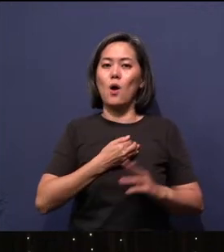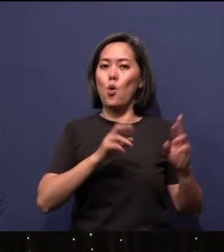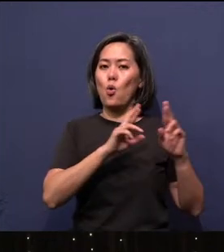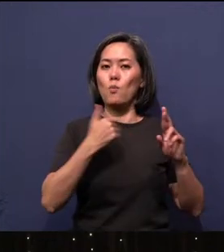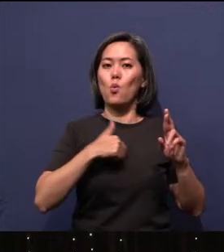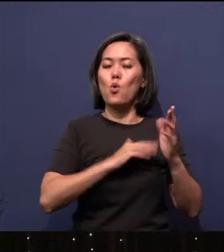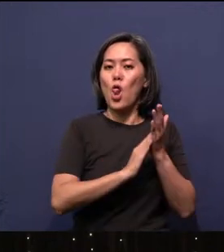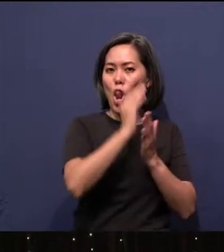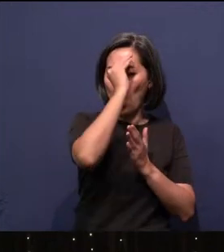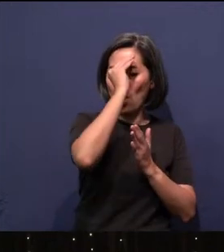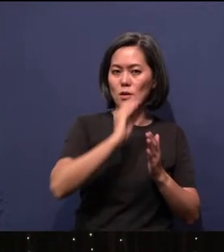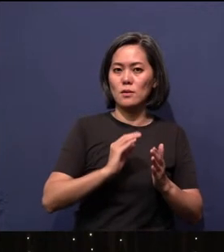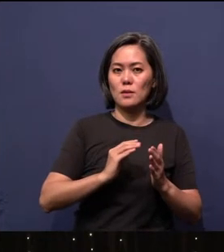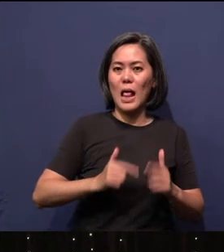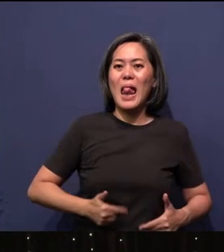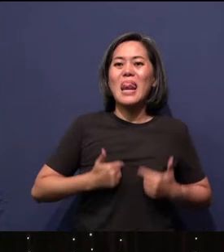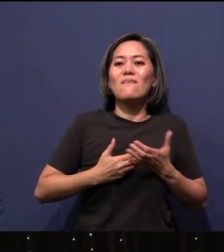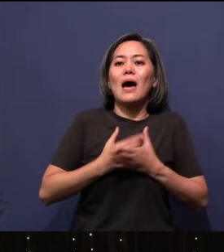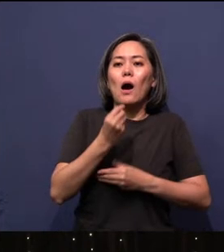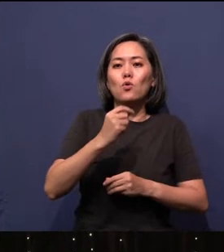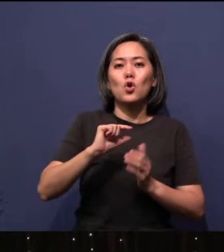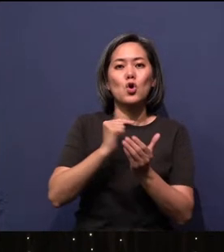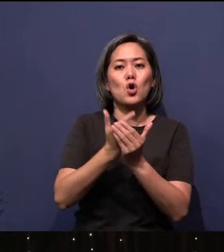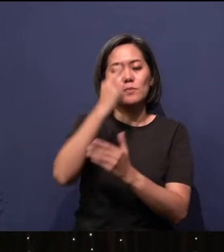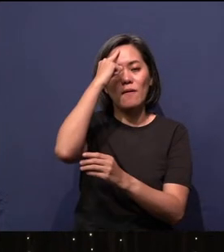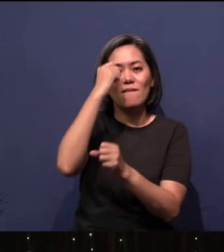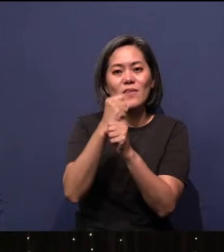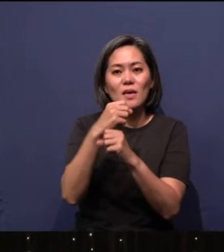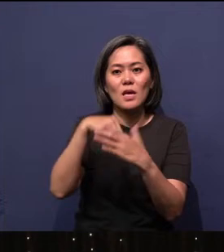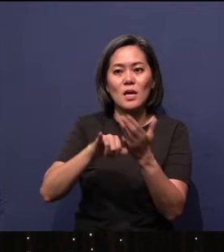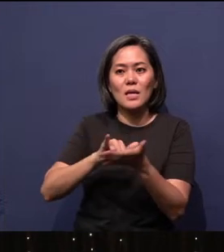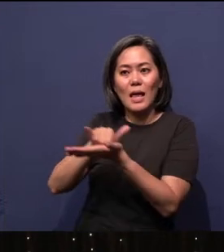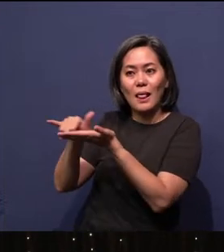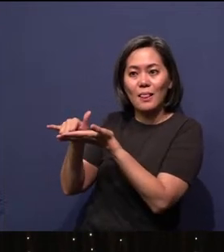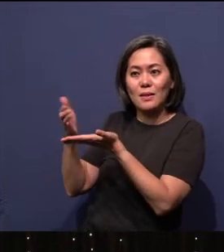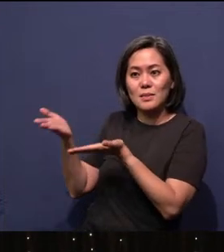to live out of the gospel faith in these dangerous times.